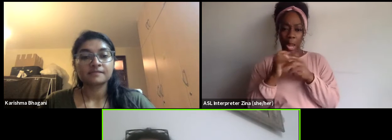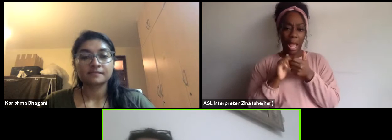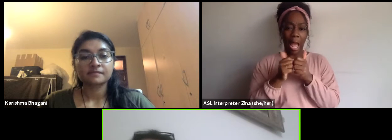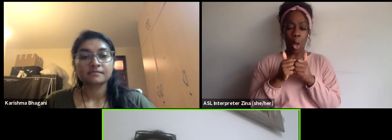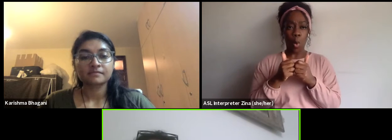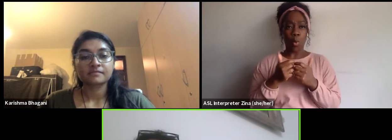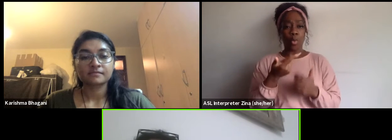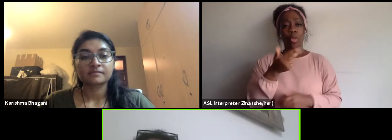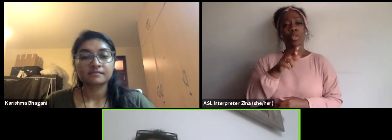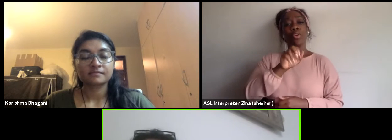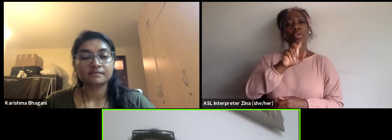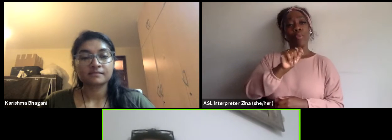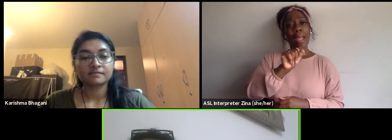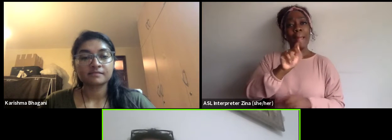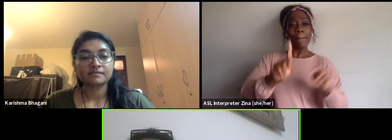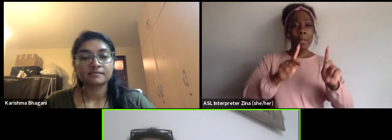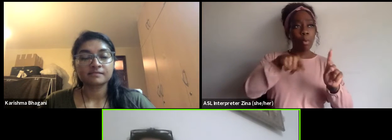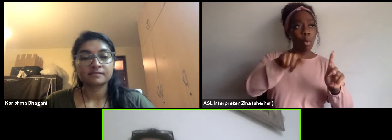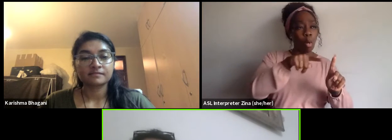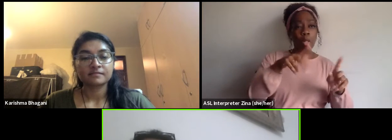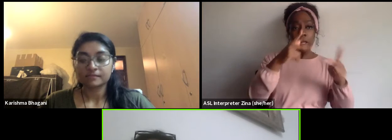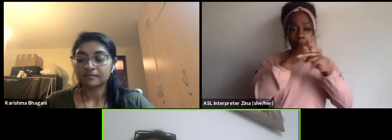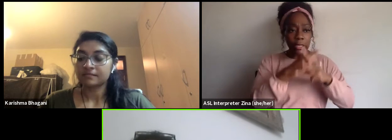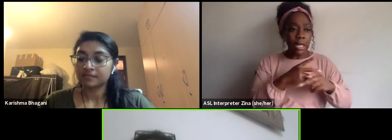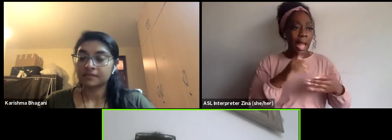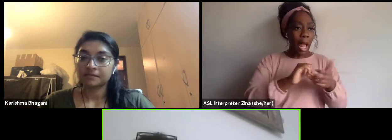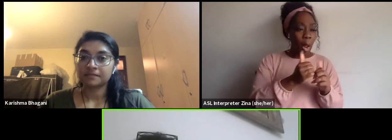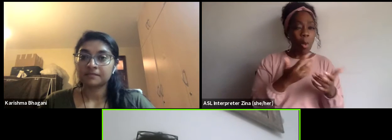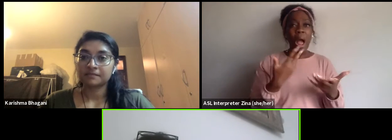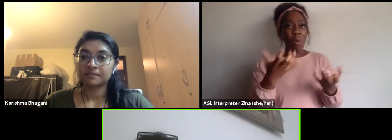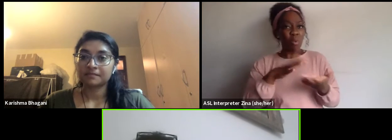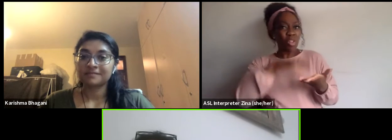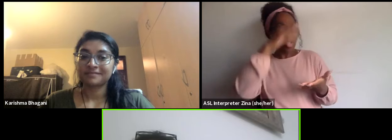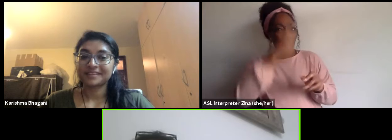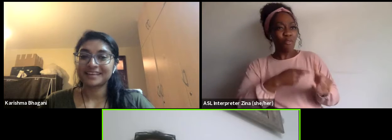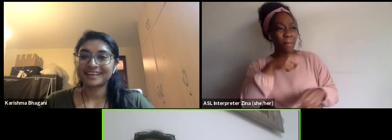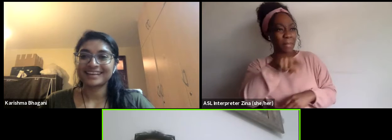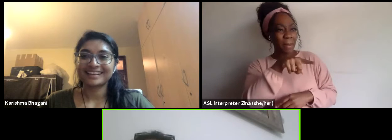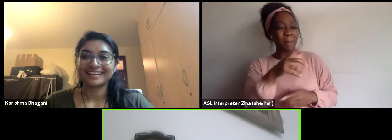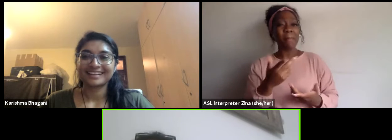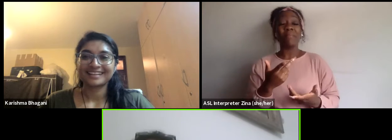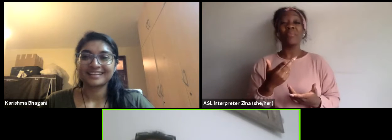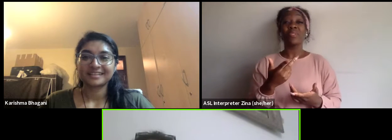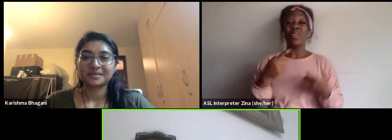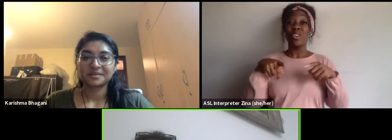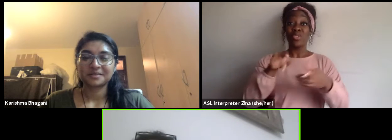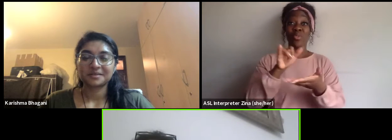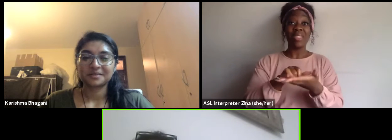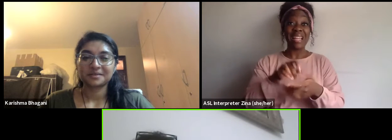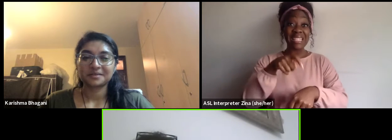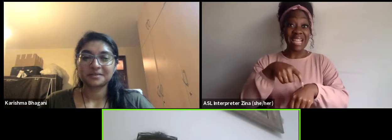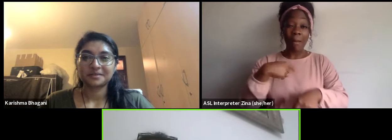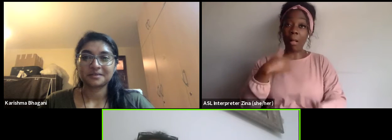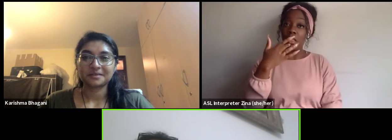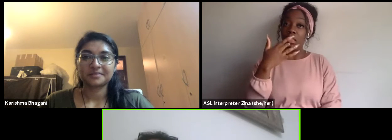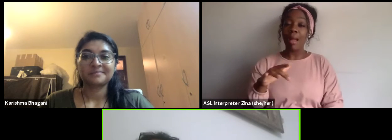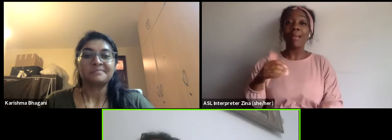and again I think that was I have a good calabar that time, and it was selected by Oxfam to be the original funding